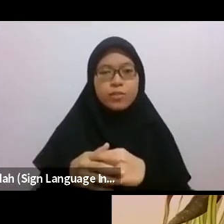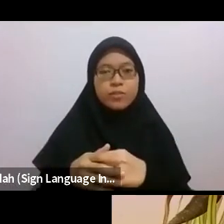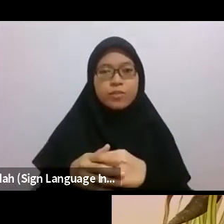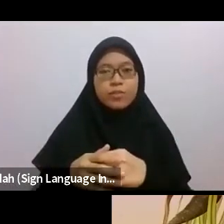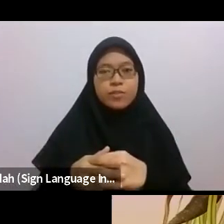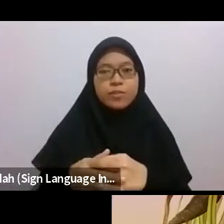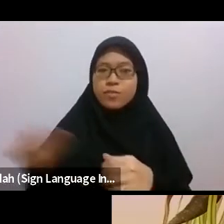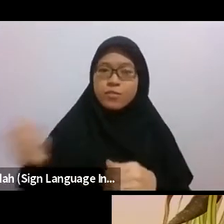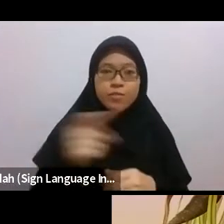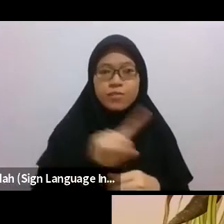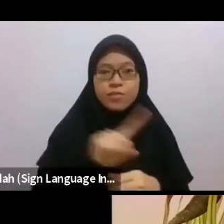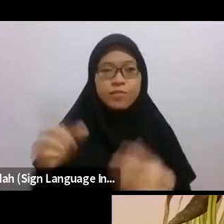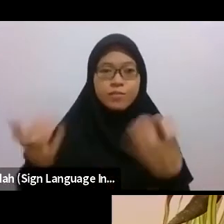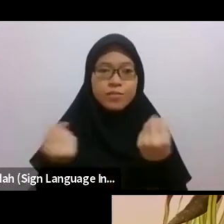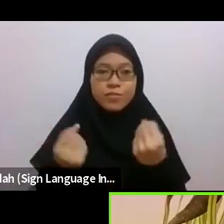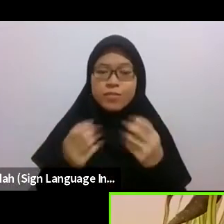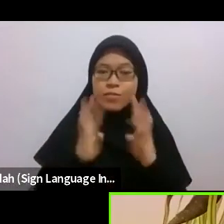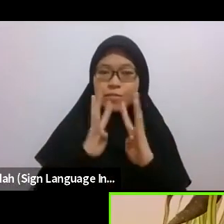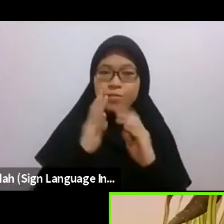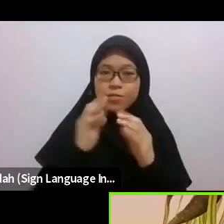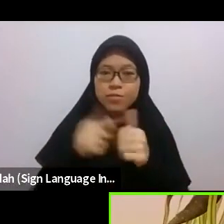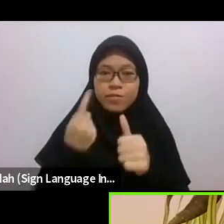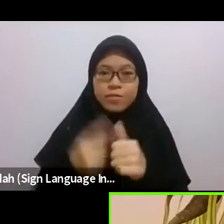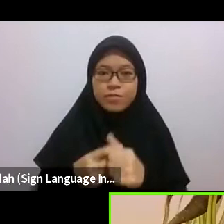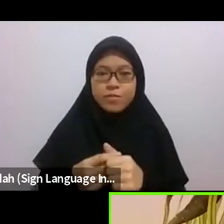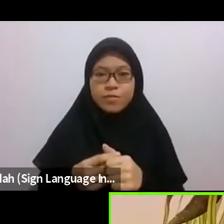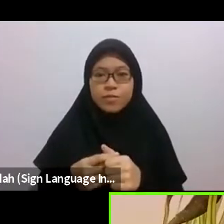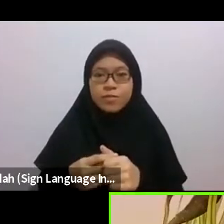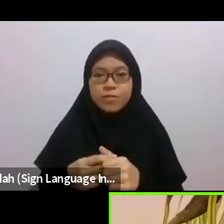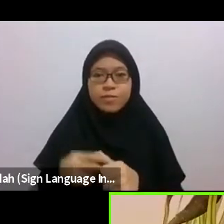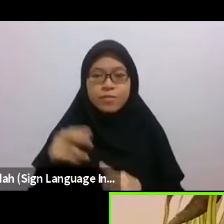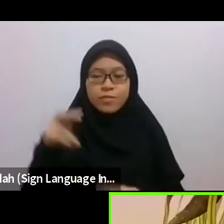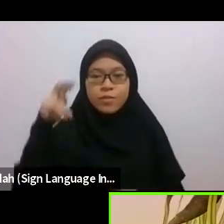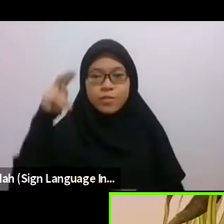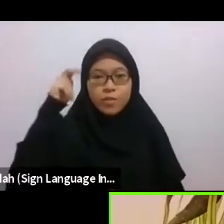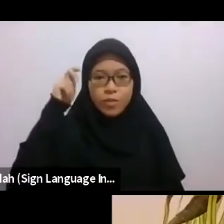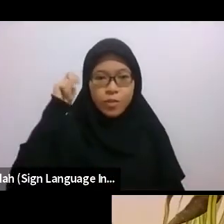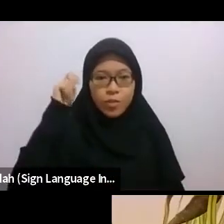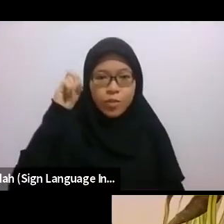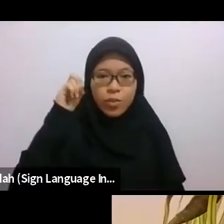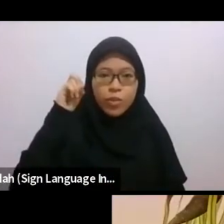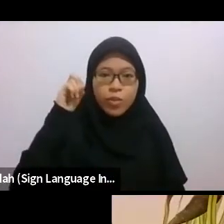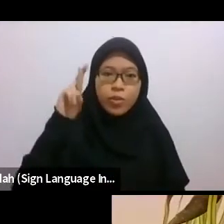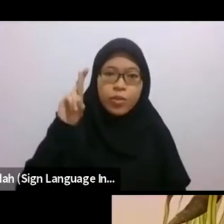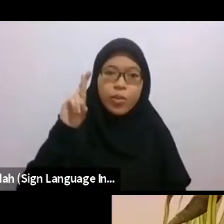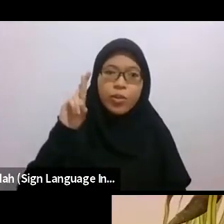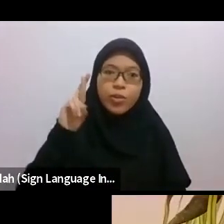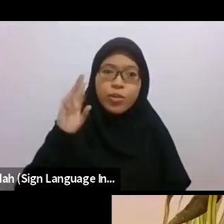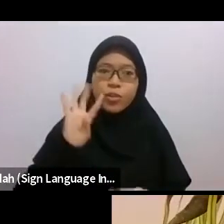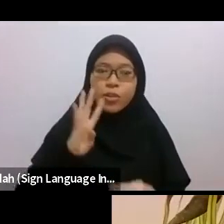Would anyone want to go first? I could share a little bit. Esther, when you were sharing about your essay “The Field”,